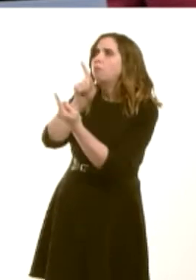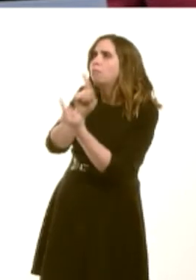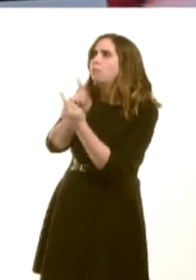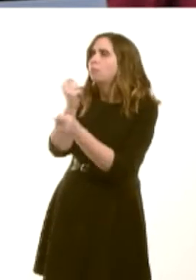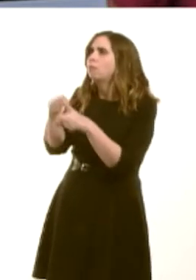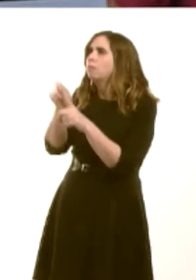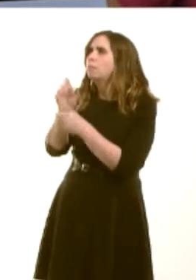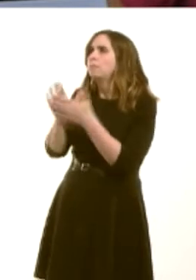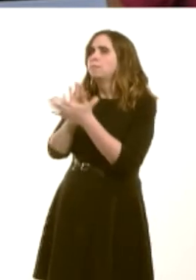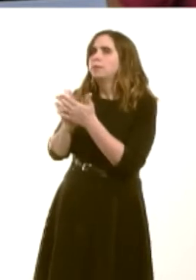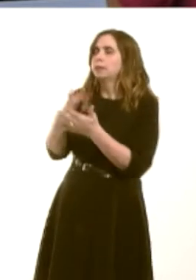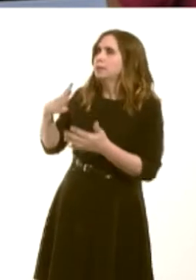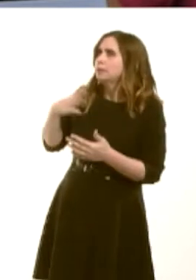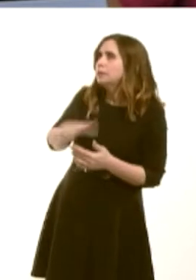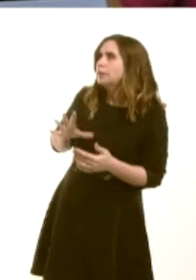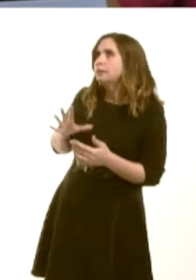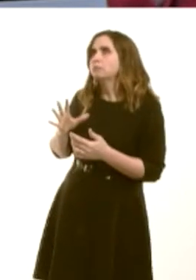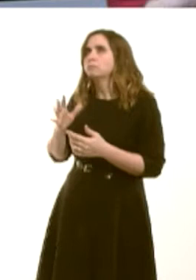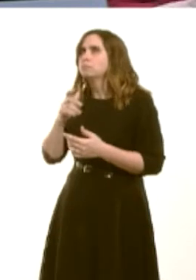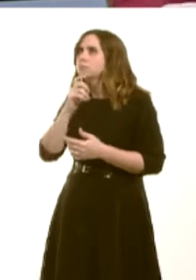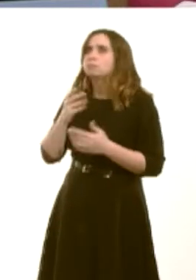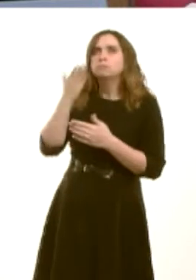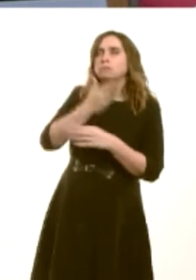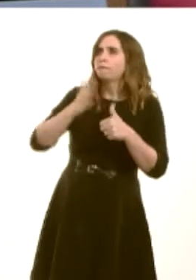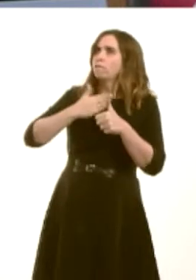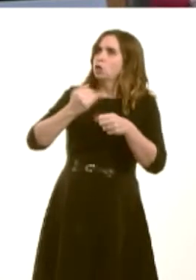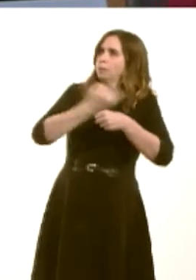choose well, and that they look to go to a pharmacist first, then perhaps go to a nurse